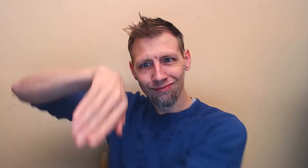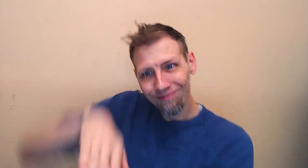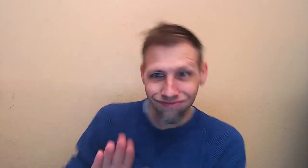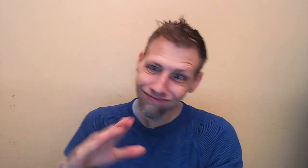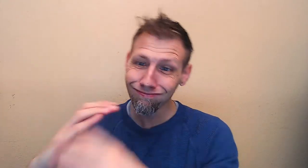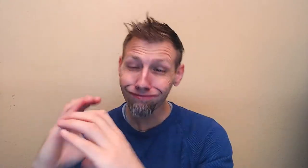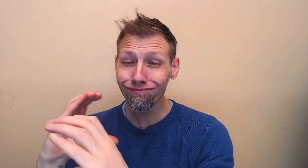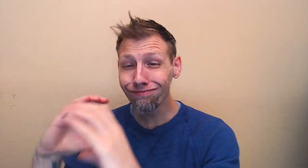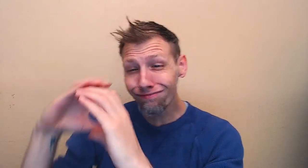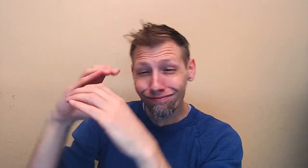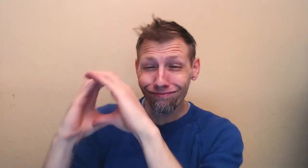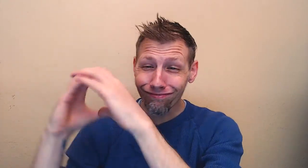(squeal)